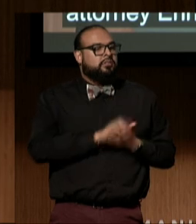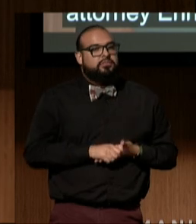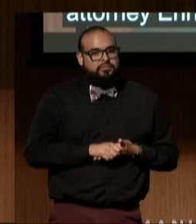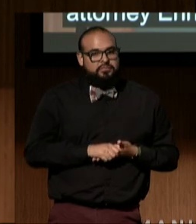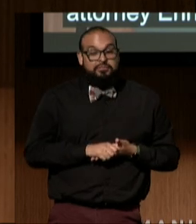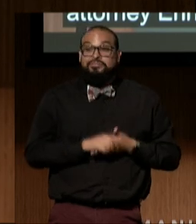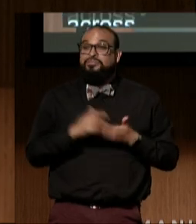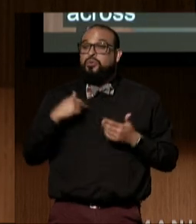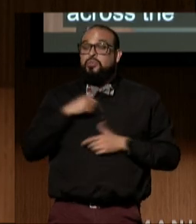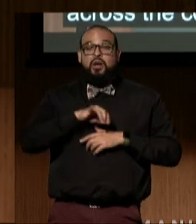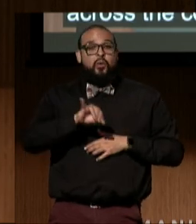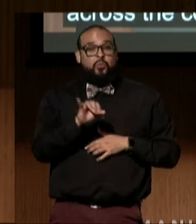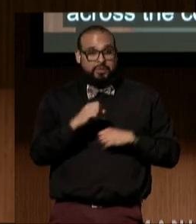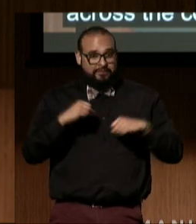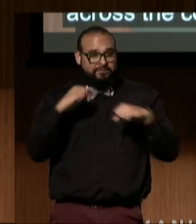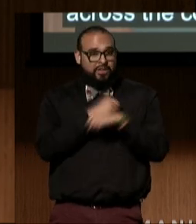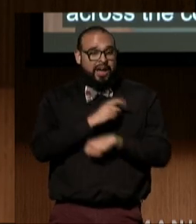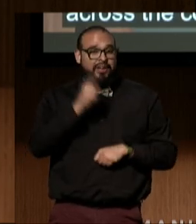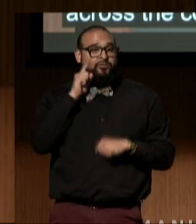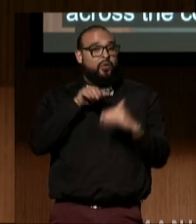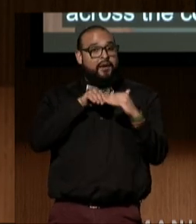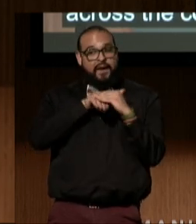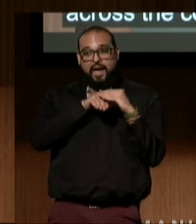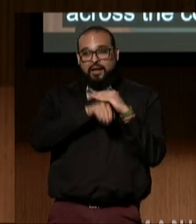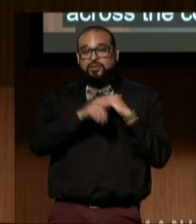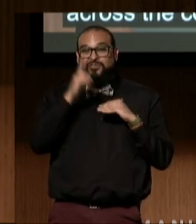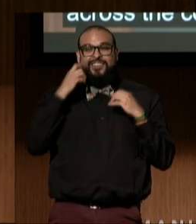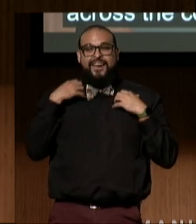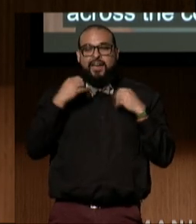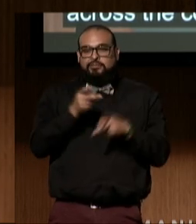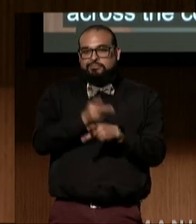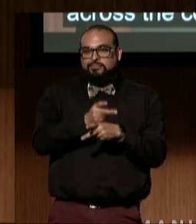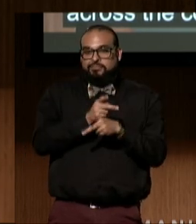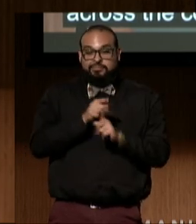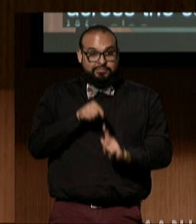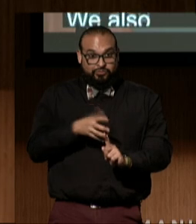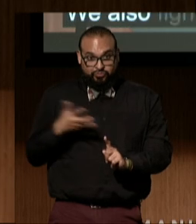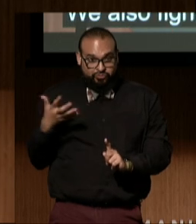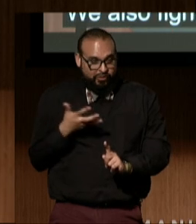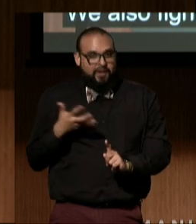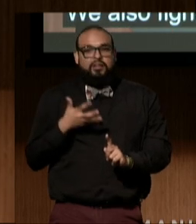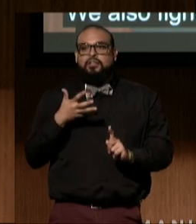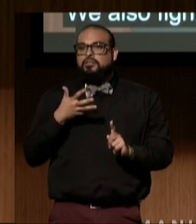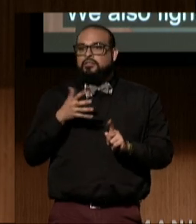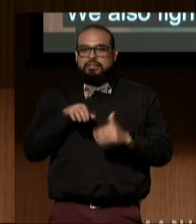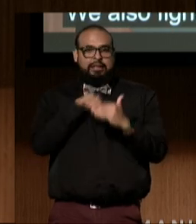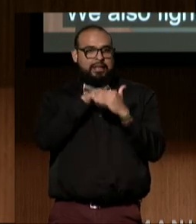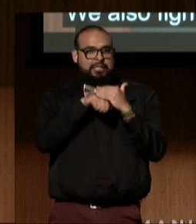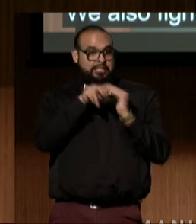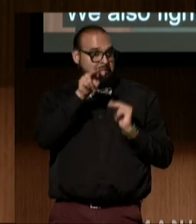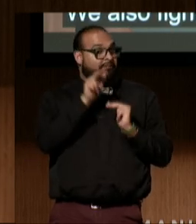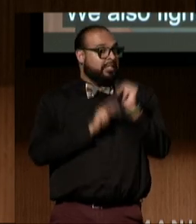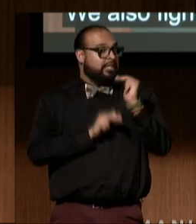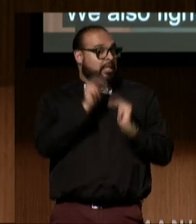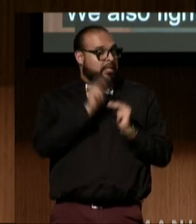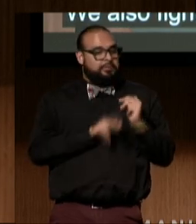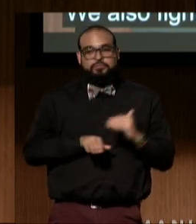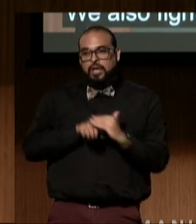We also fight for access to healthcare. This includes accessible facilities, accessible equipment,